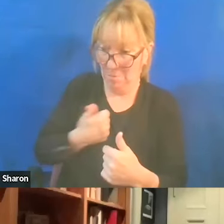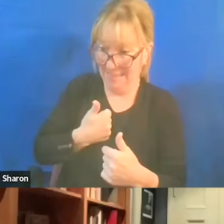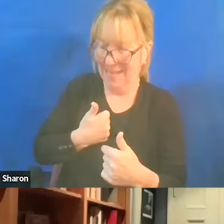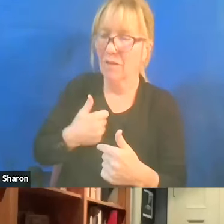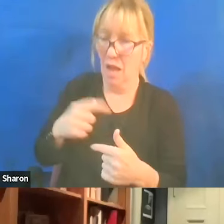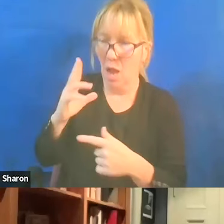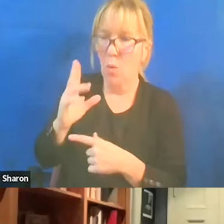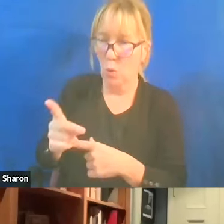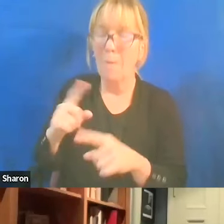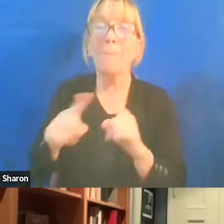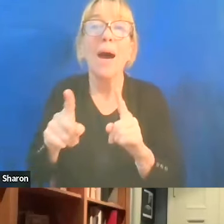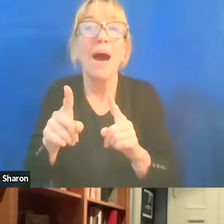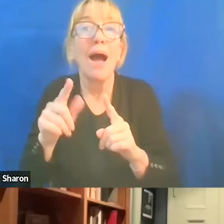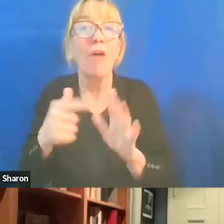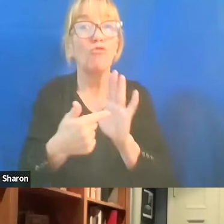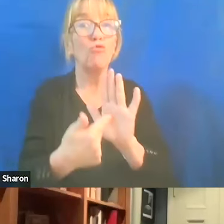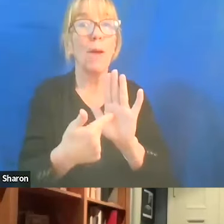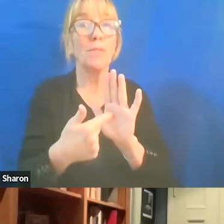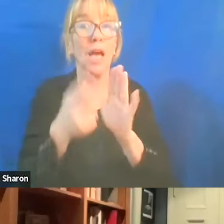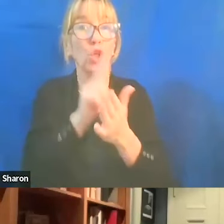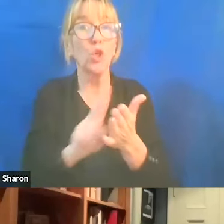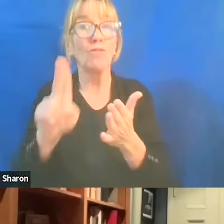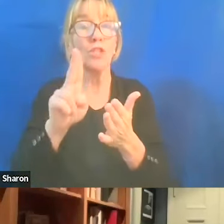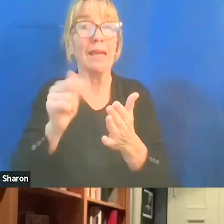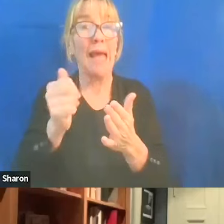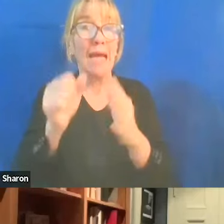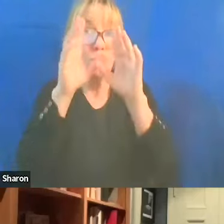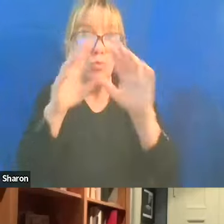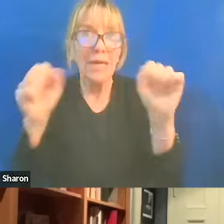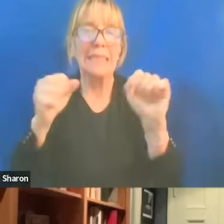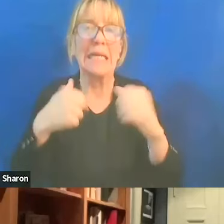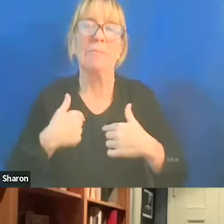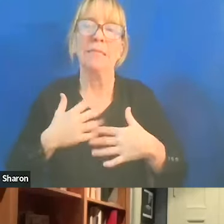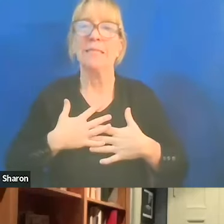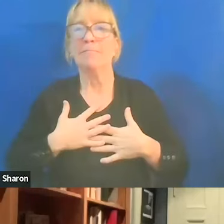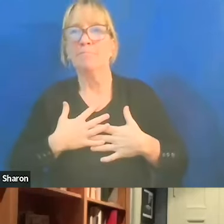But as a university President, I'd be very hesitant to. I mean, they haven't put out statements about,